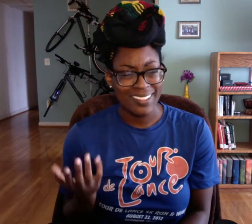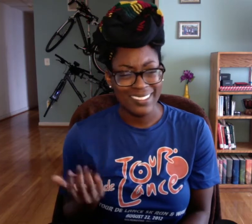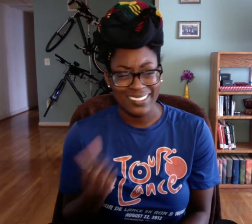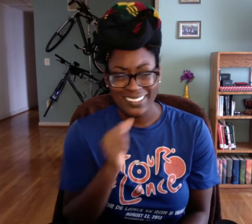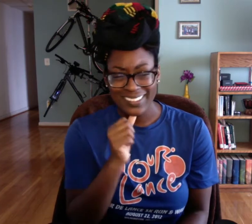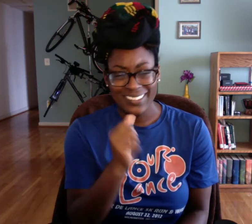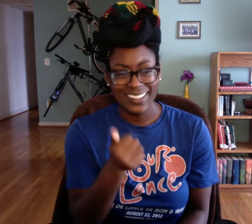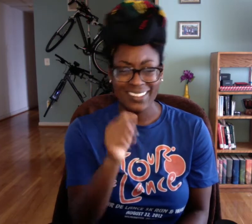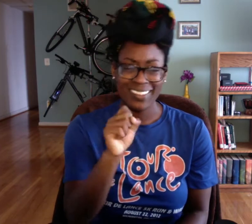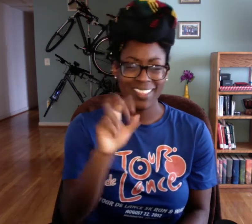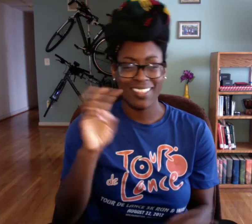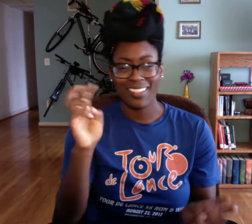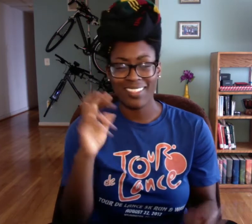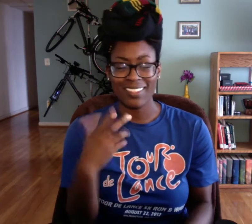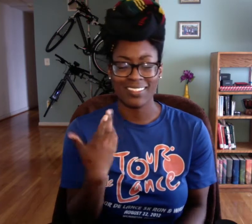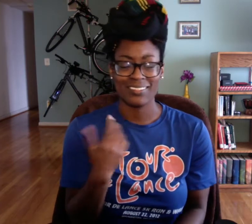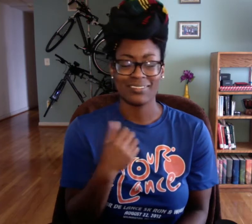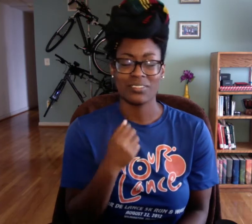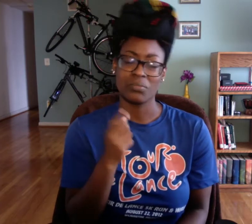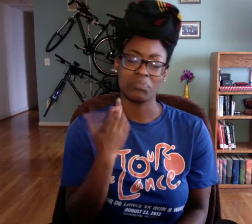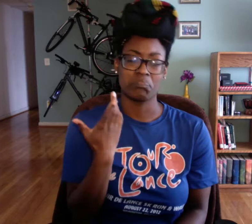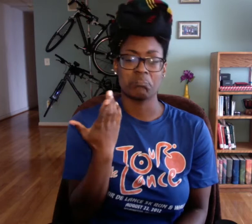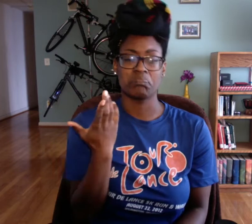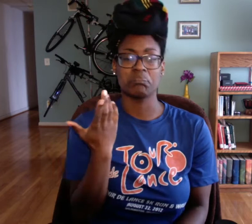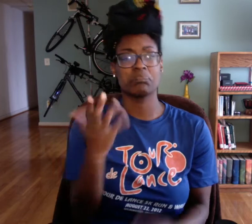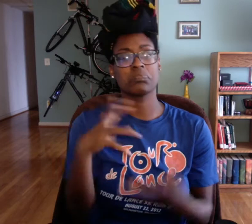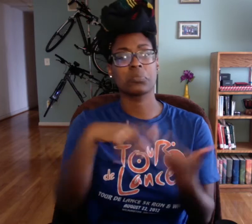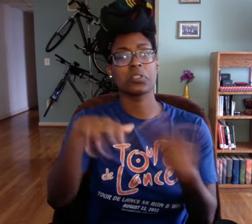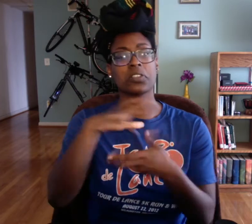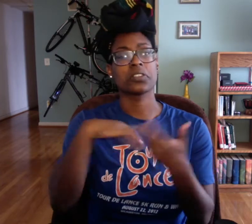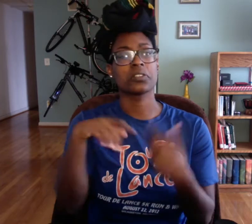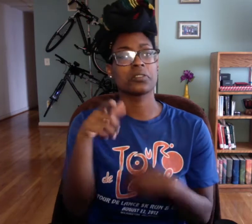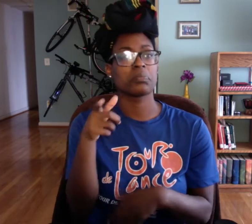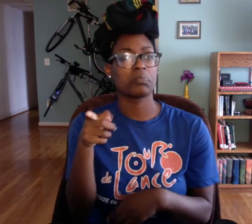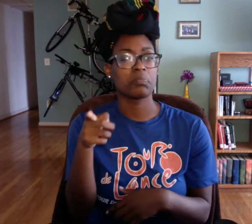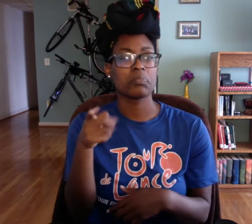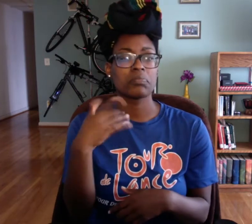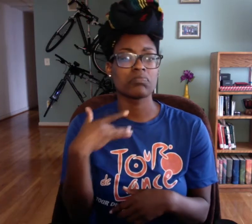He'll spell he and she and I'm like that's not an "ASL sign" that doesn't exist in ASL.